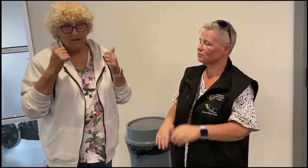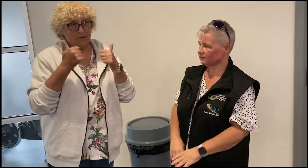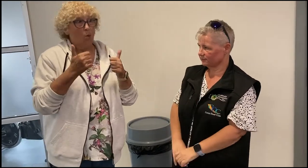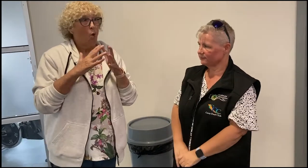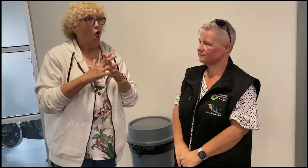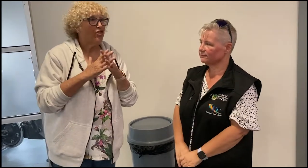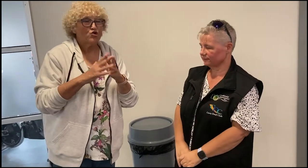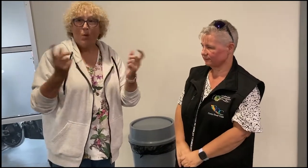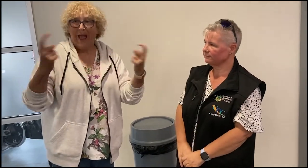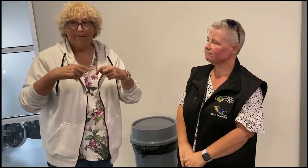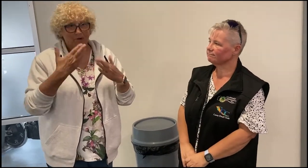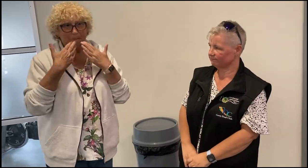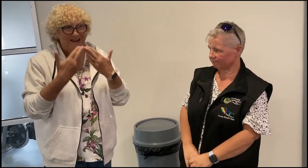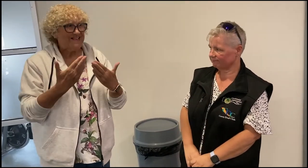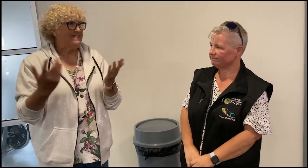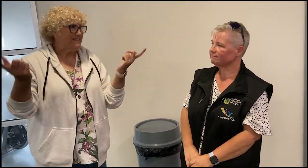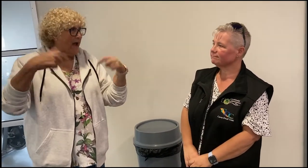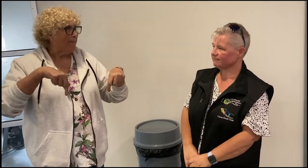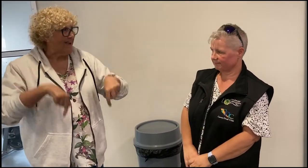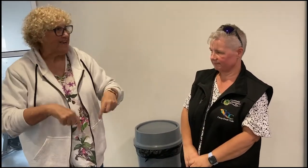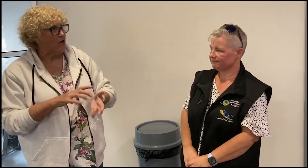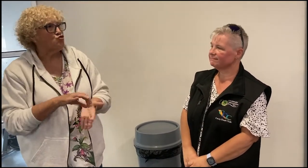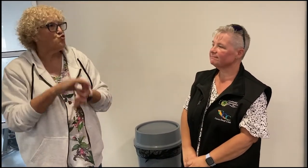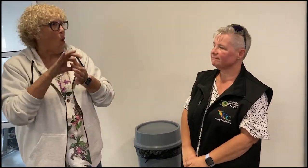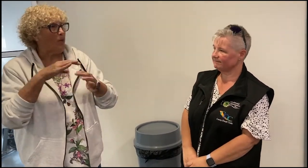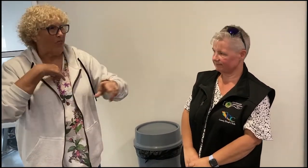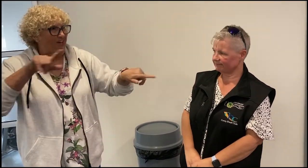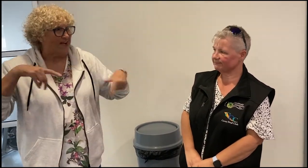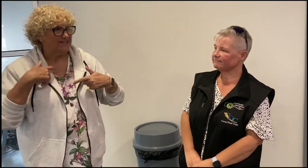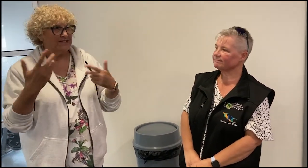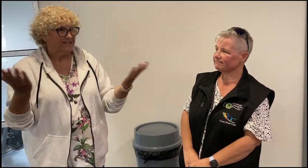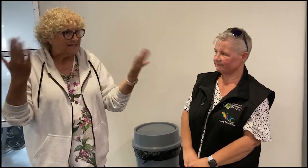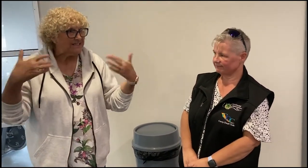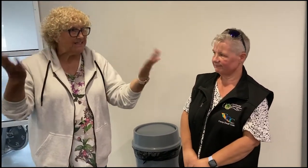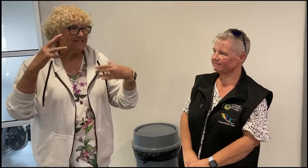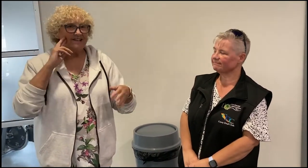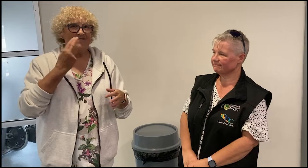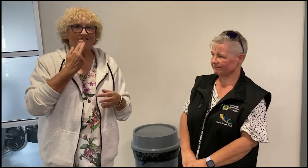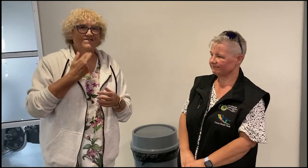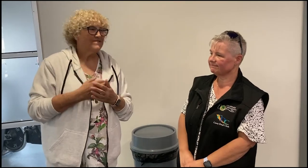It's so worth it to come here! We are very excited and want deaf people to come join us here!